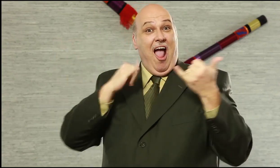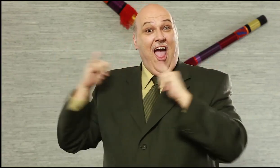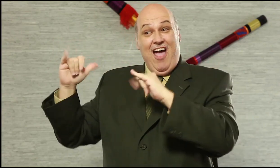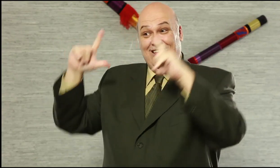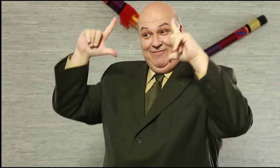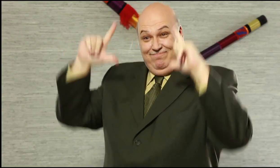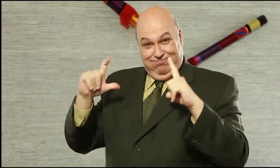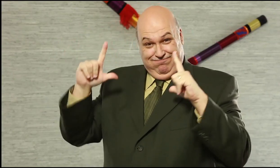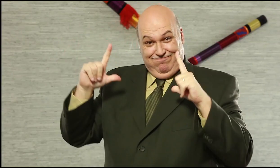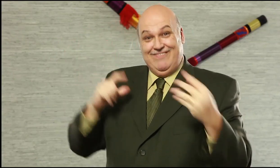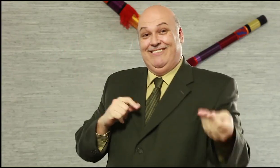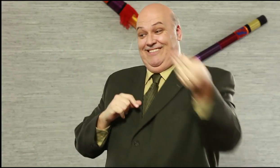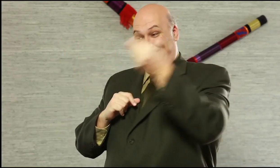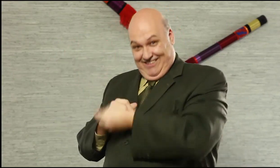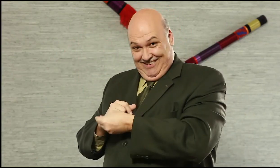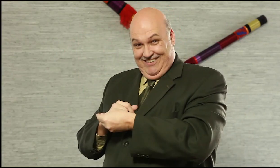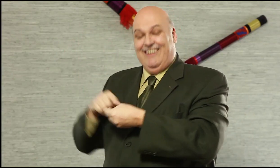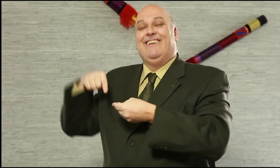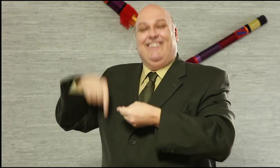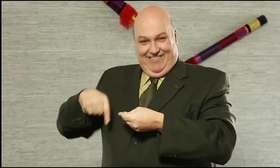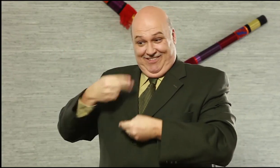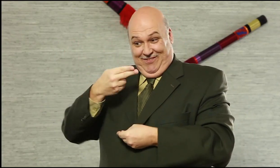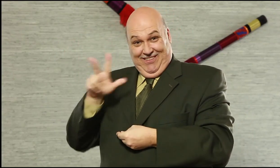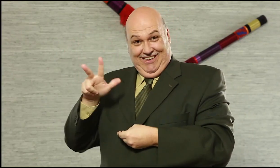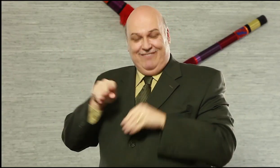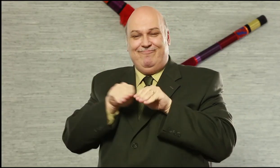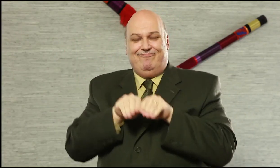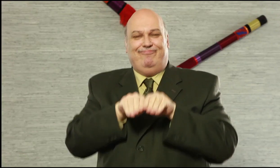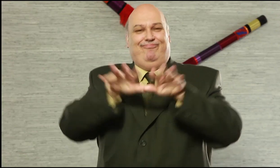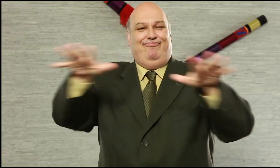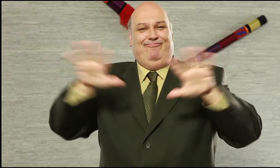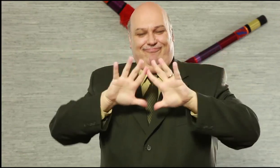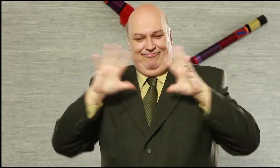get the DeafWaves party package, send email using